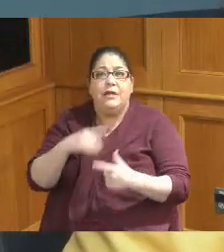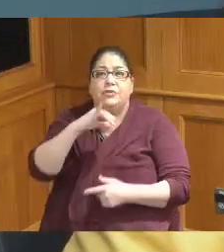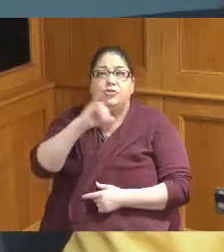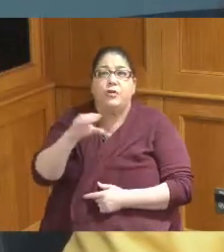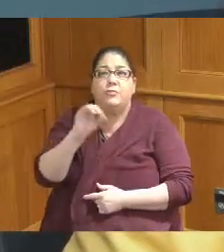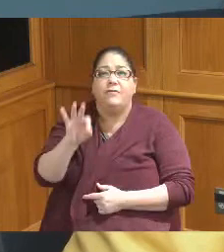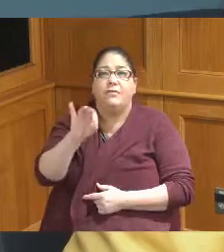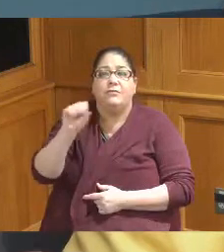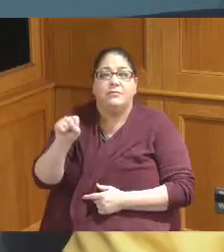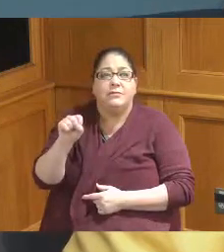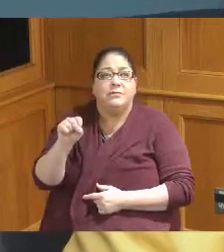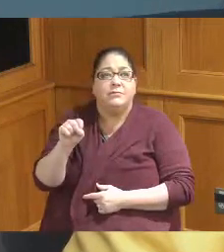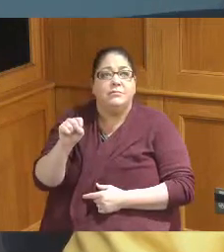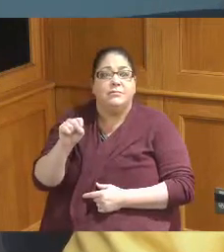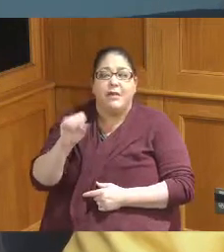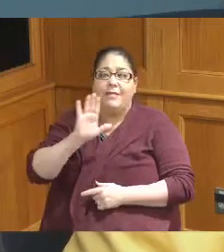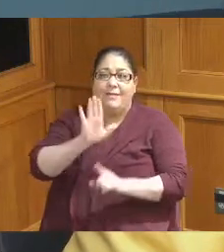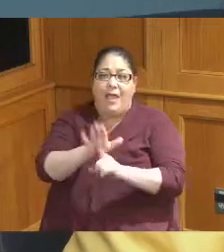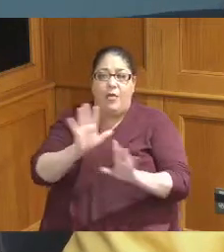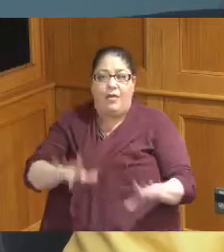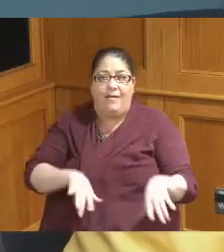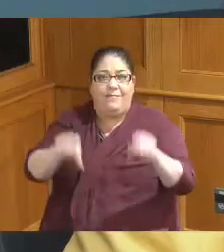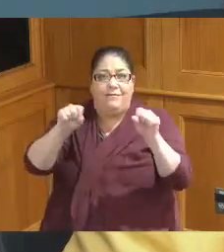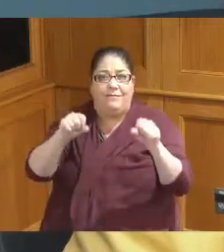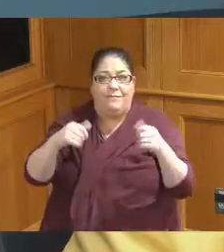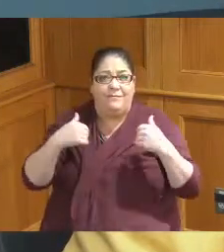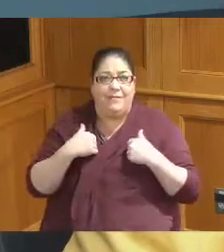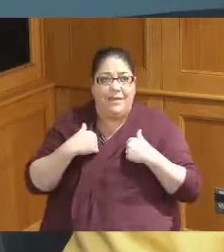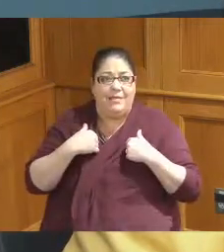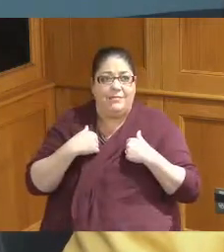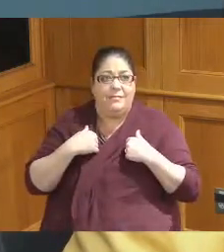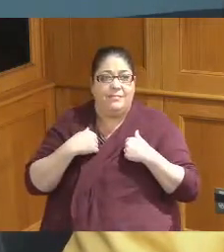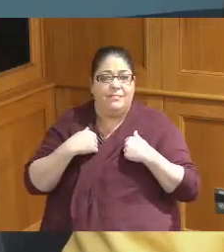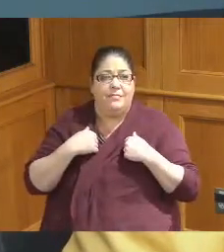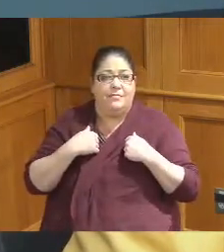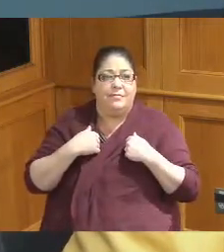Services this event that they're have they're not having it but Job and Family Service will be there